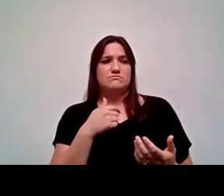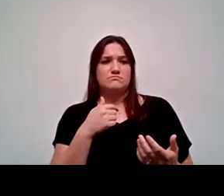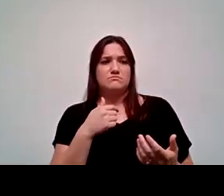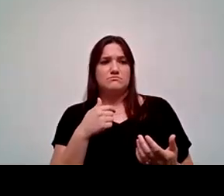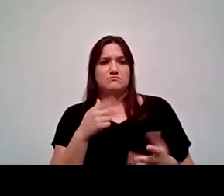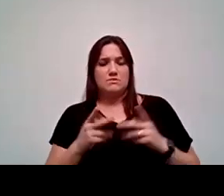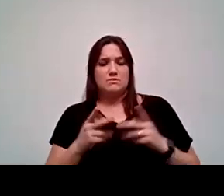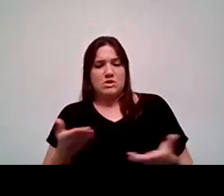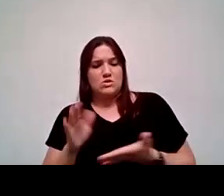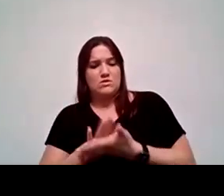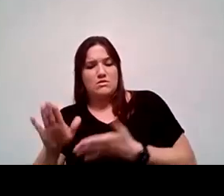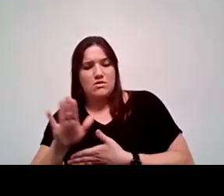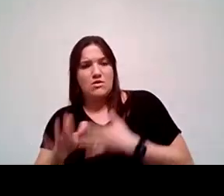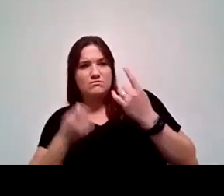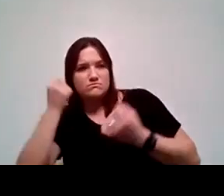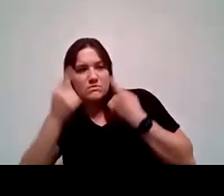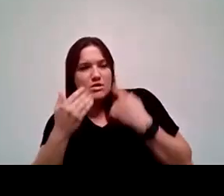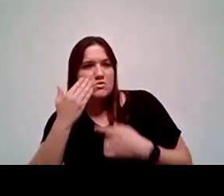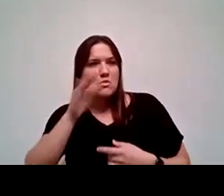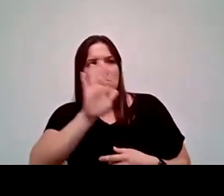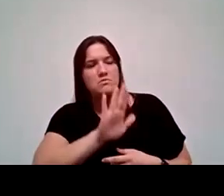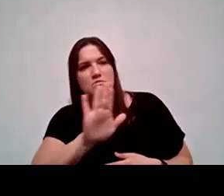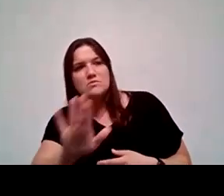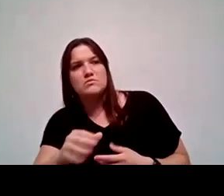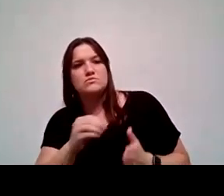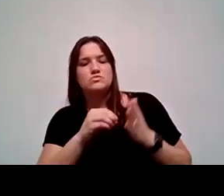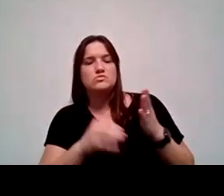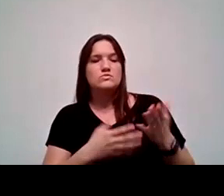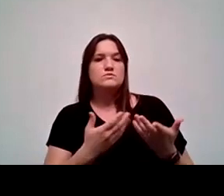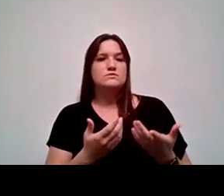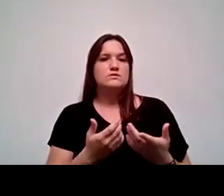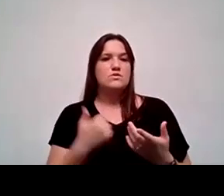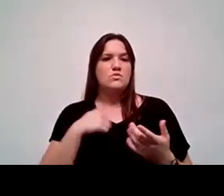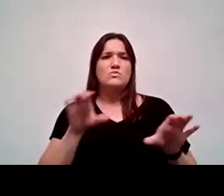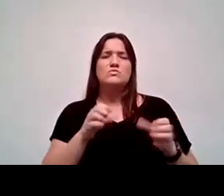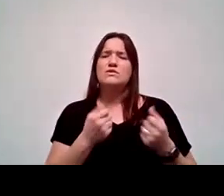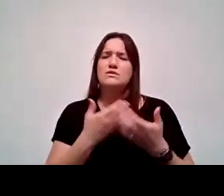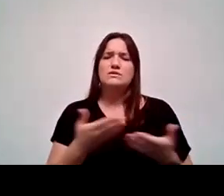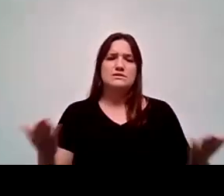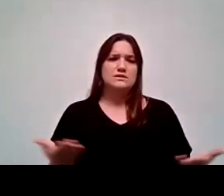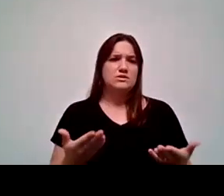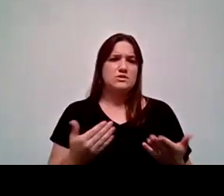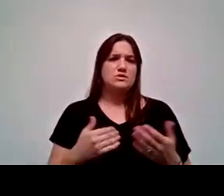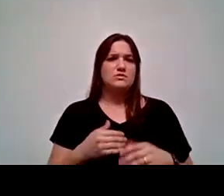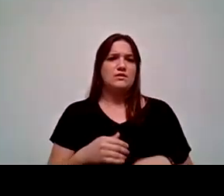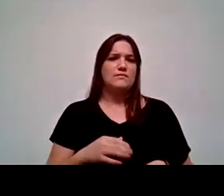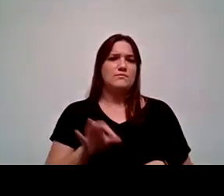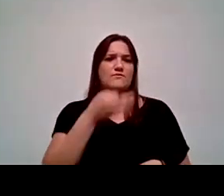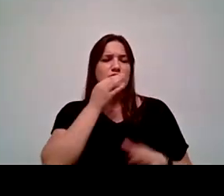of where students are at and where they're coming from. And we do a lot of stuff here on campus. We do a lot of professional development for our faculty, our staff,